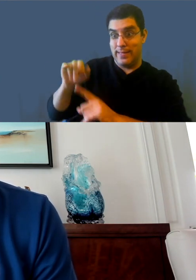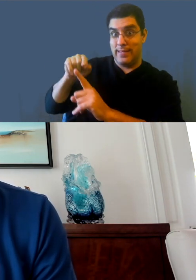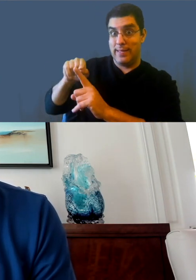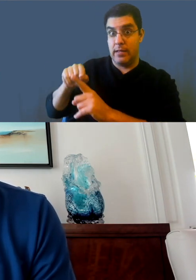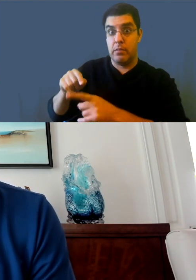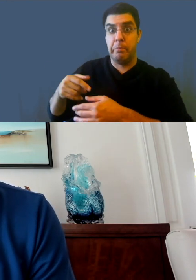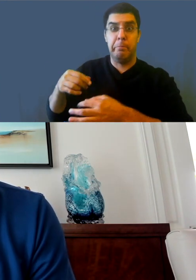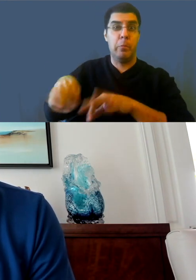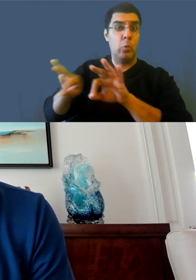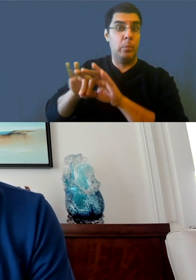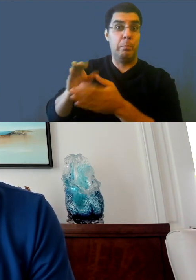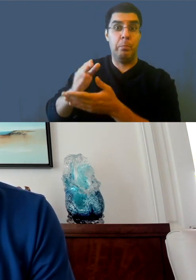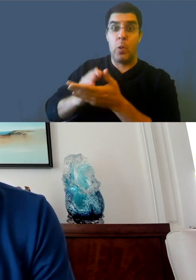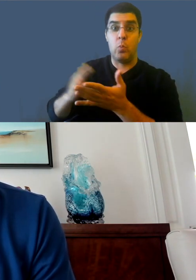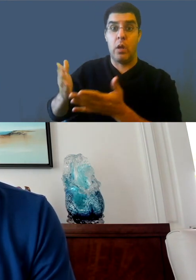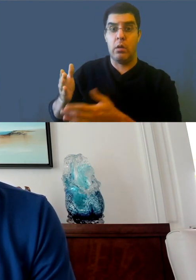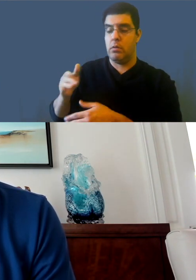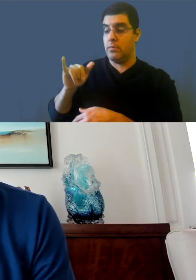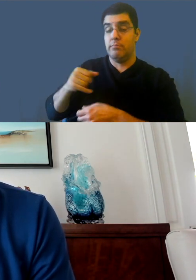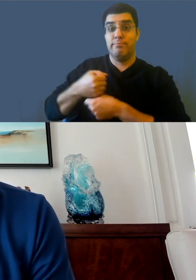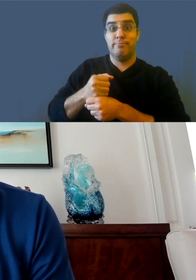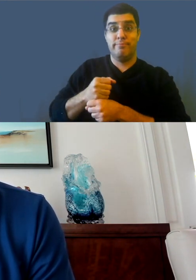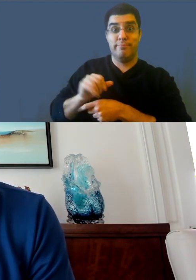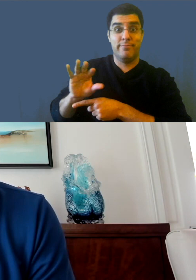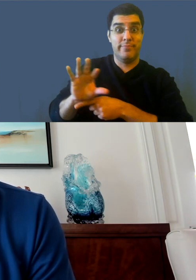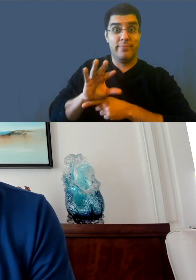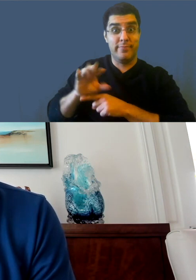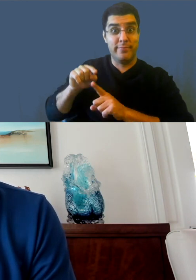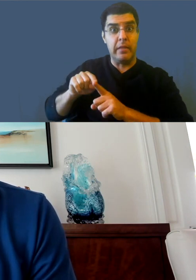And that's what we explained is a new type of permission,